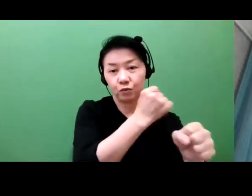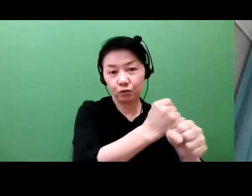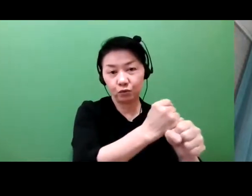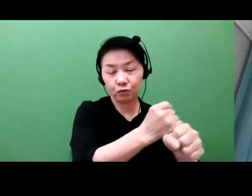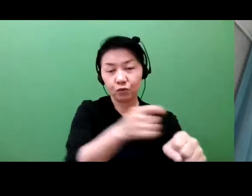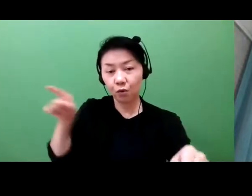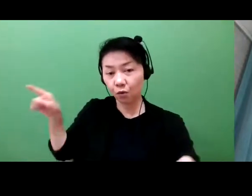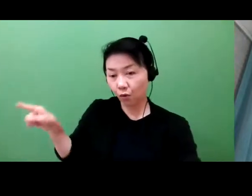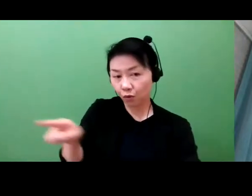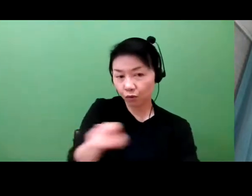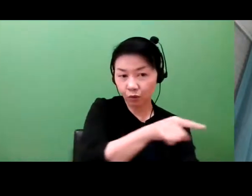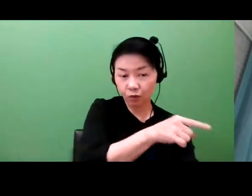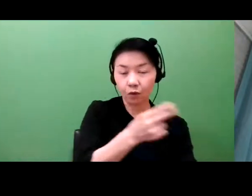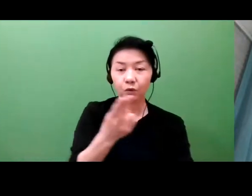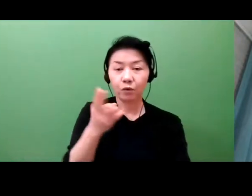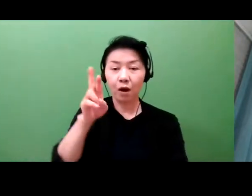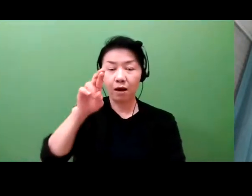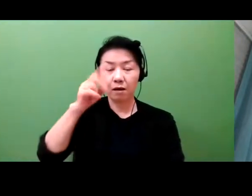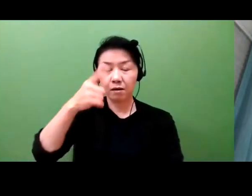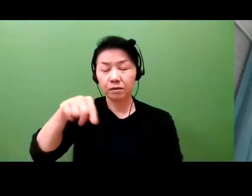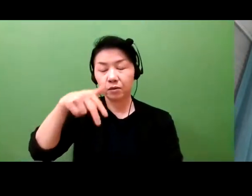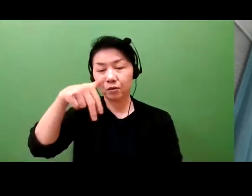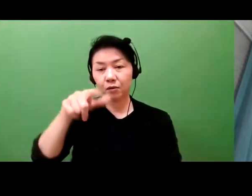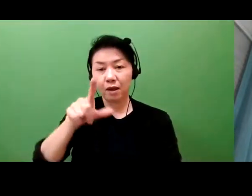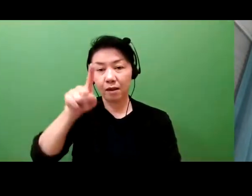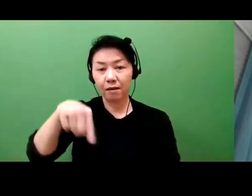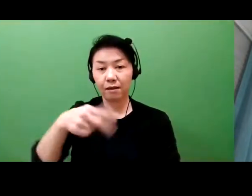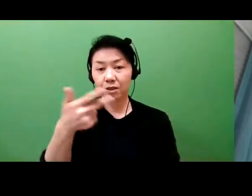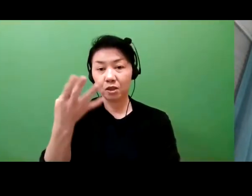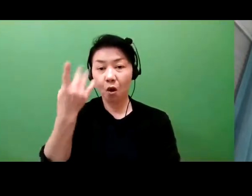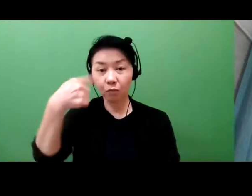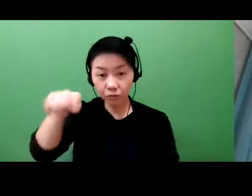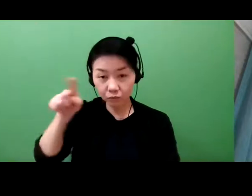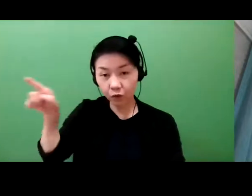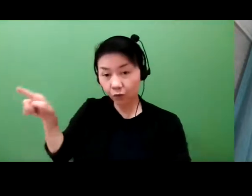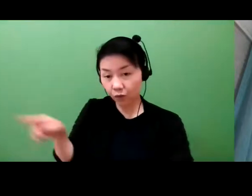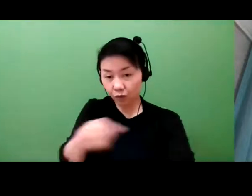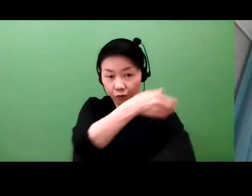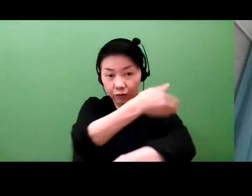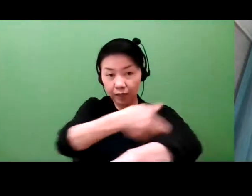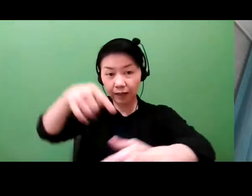and to be able to develop the proof of concept of a product or a service, you will